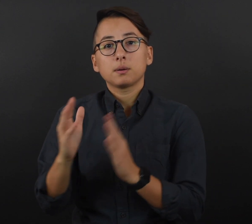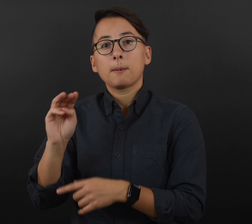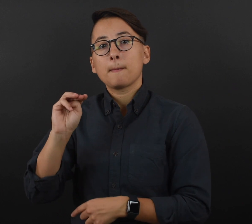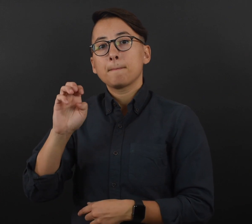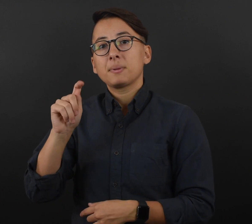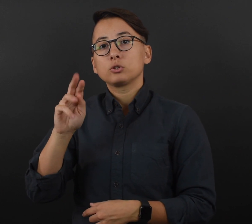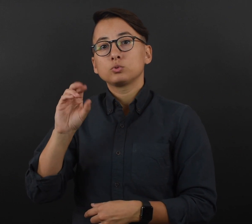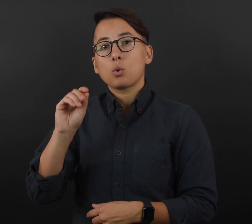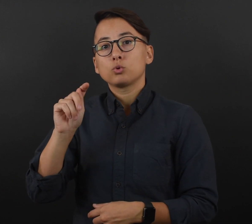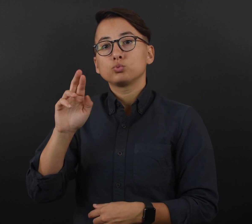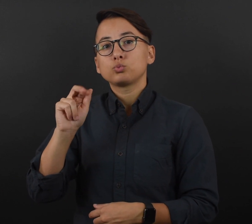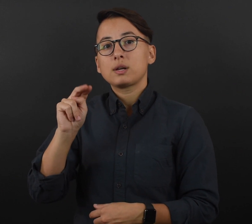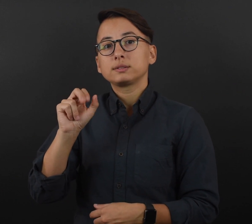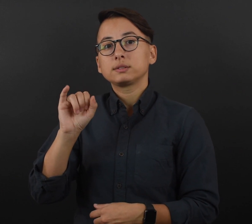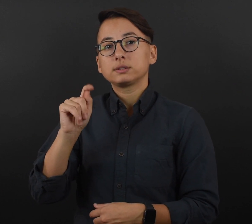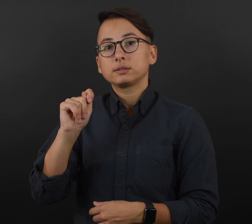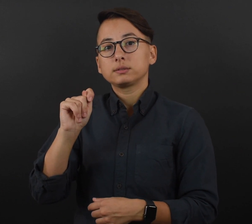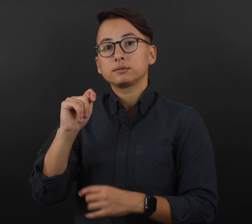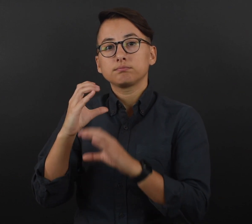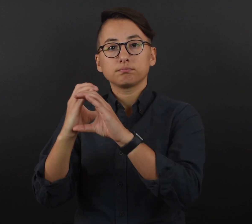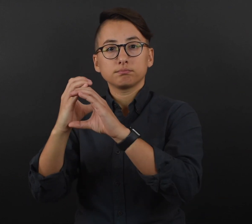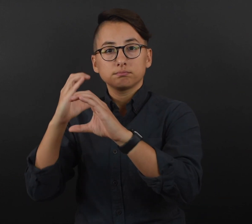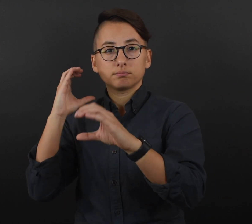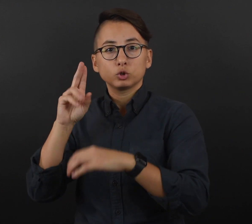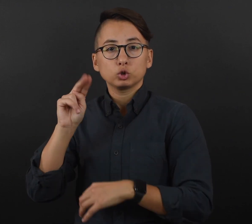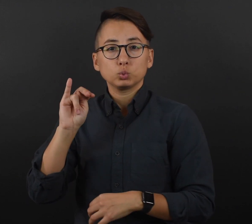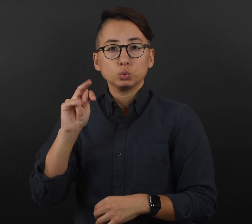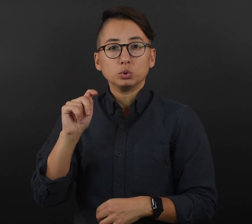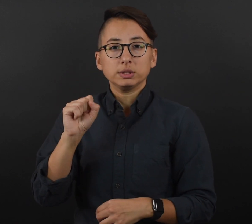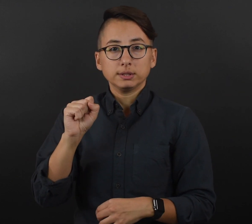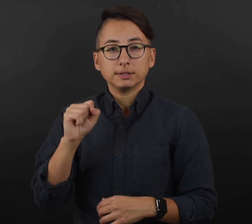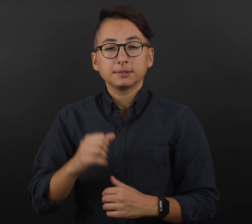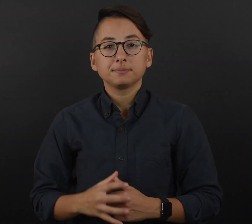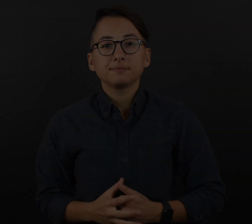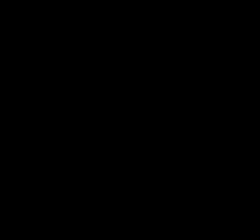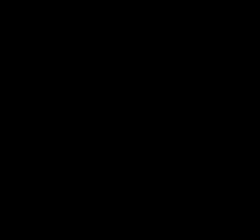local public health, and MetroTransit mobile vaccine units.